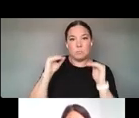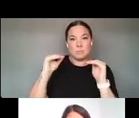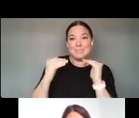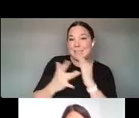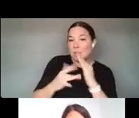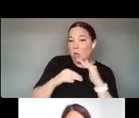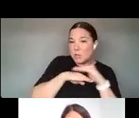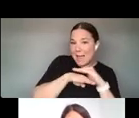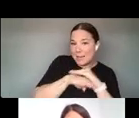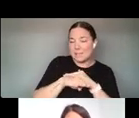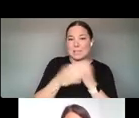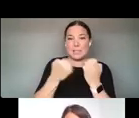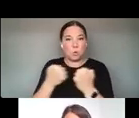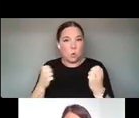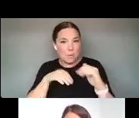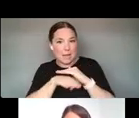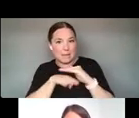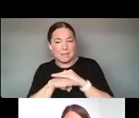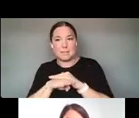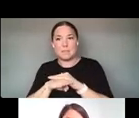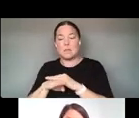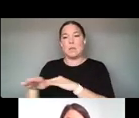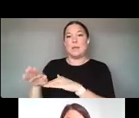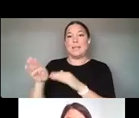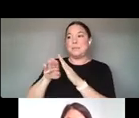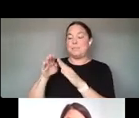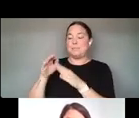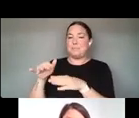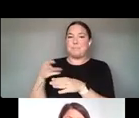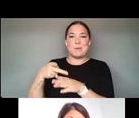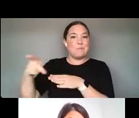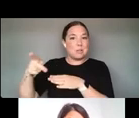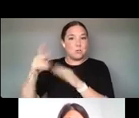ARTISTIC AND PROFESSIONAL DEVELOPMENT PROGRAMS, AND MORE OPPORTUNITIES TO CREATE